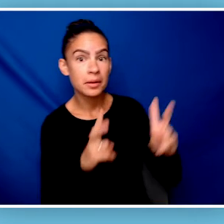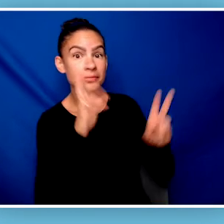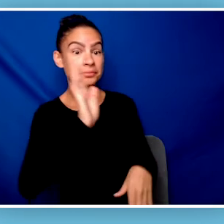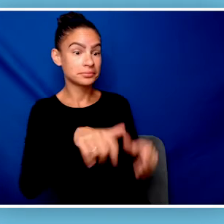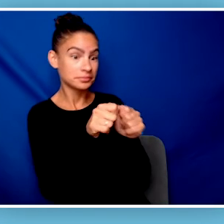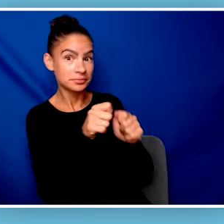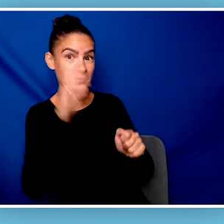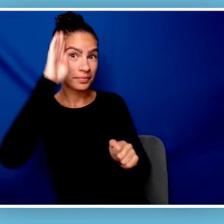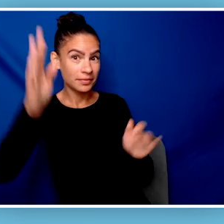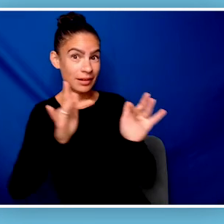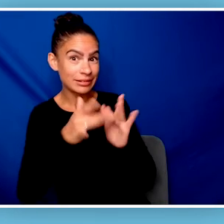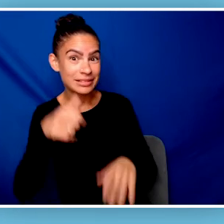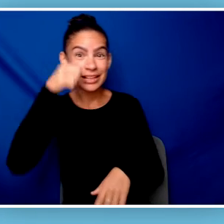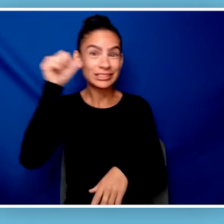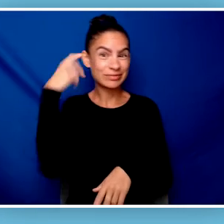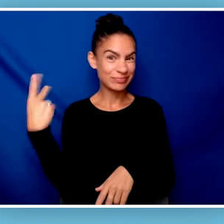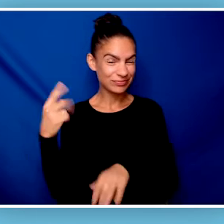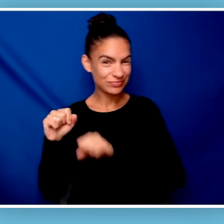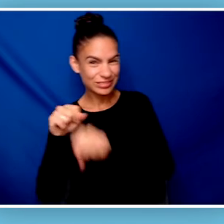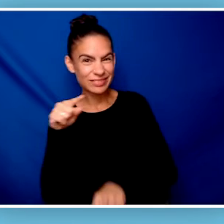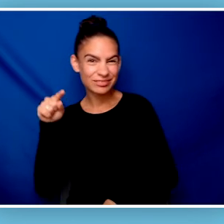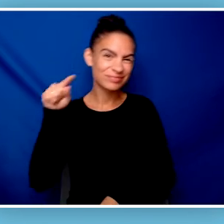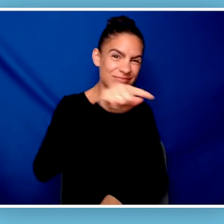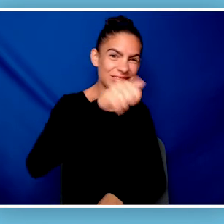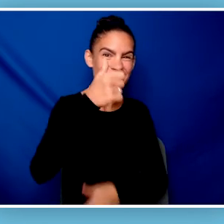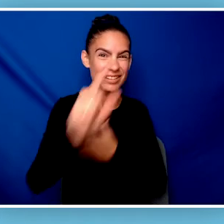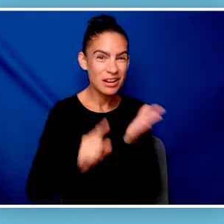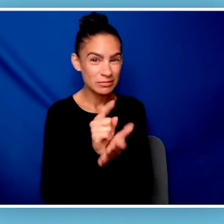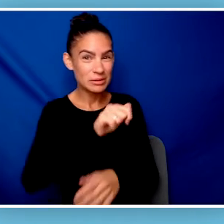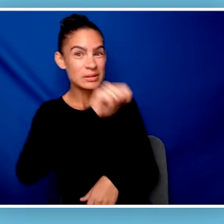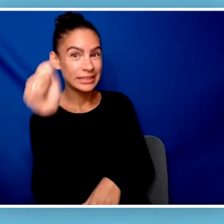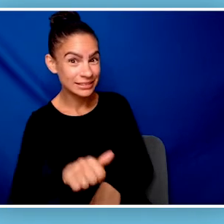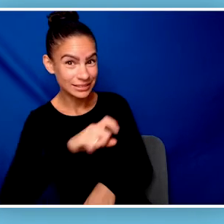"Hello there, internet. It's Hector again. "Yesterday, Valentina and I drove 10 hours all the way